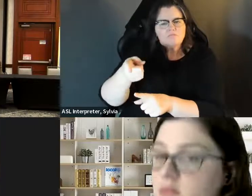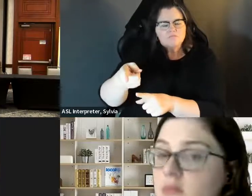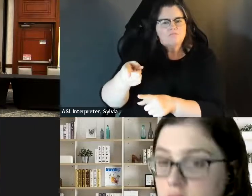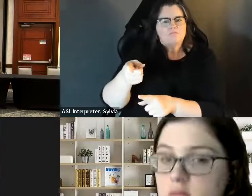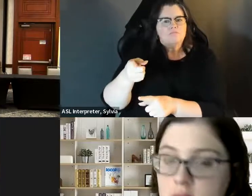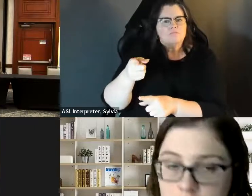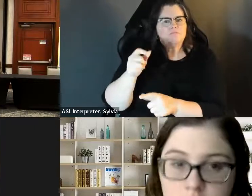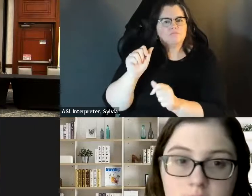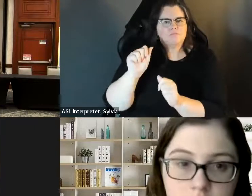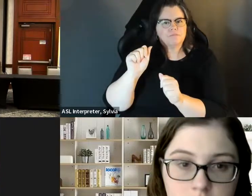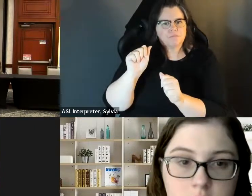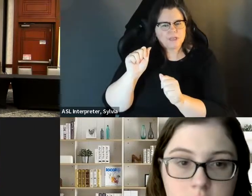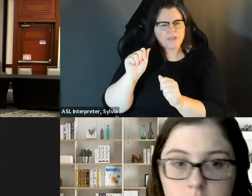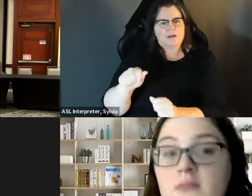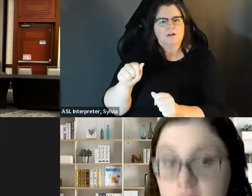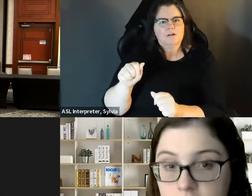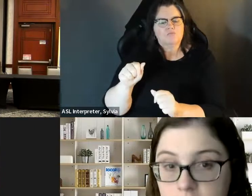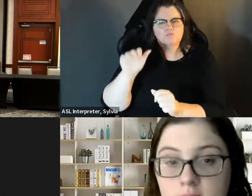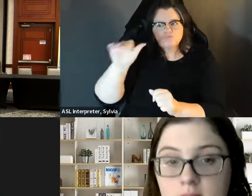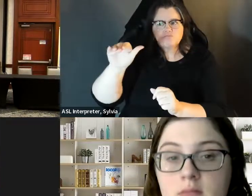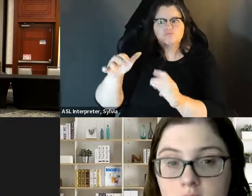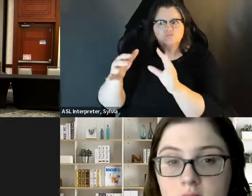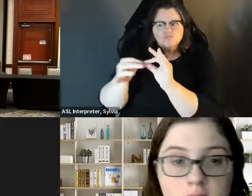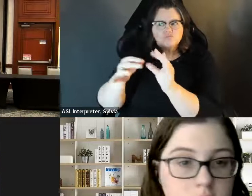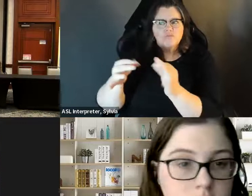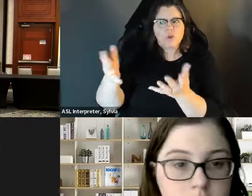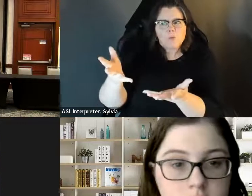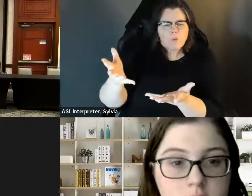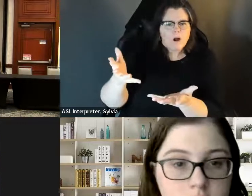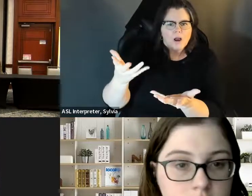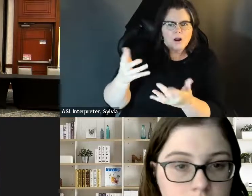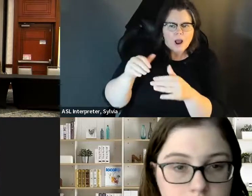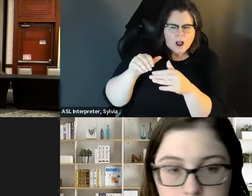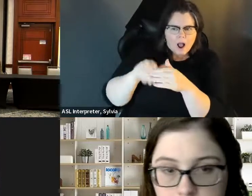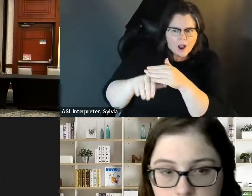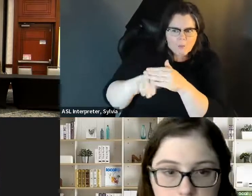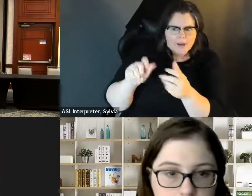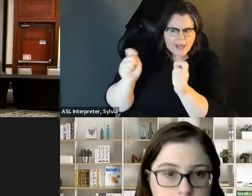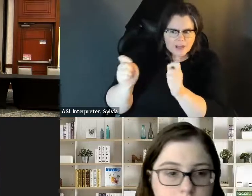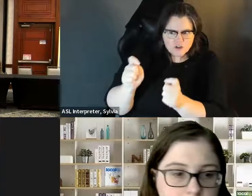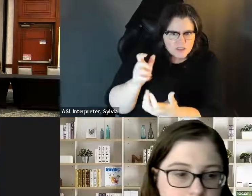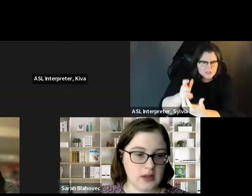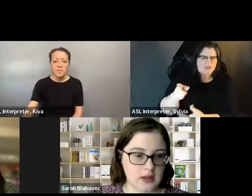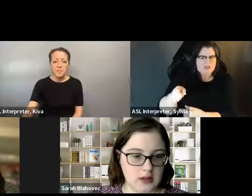» This is Kara. What I would think in regard to that would be the self-advocacy and for them to be able to work with just Kara. What I what I would think in regards to that would be the self advocacy and and and to be able for them to be able to work with to see what the accommodations that they would need because that's an individual choice as to what accommodations they would need on